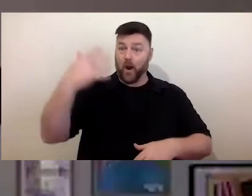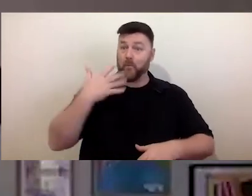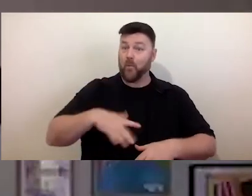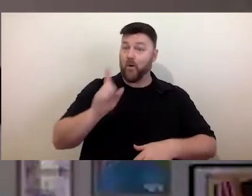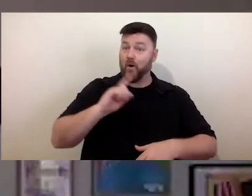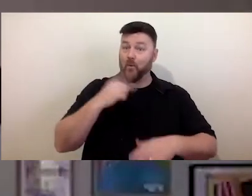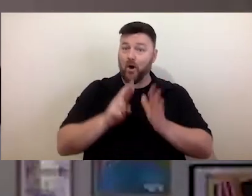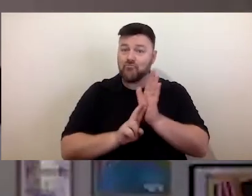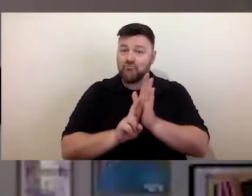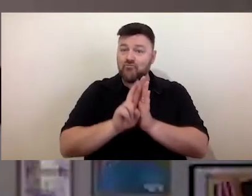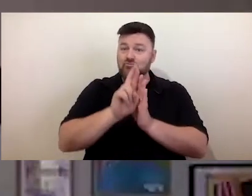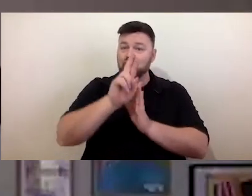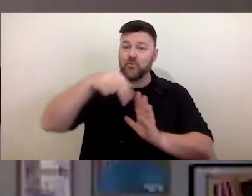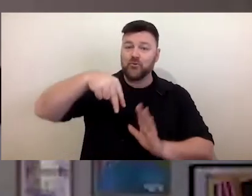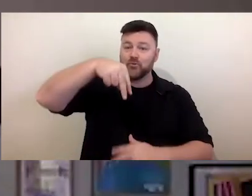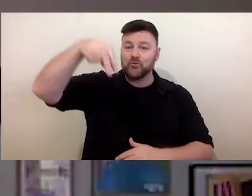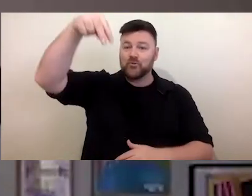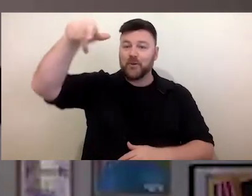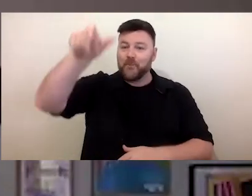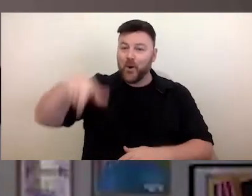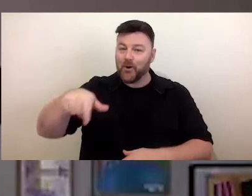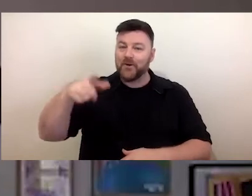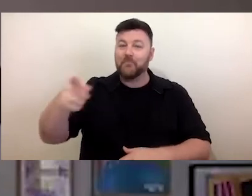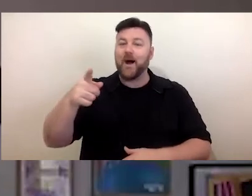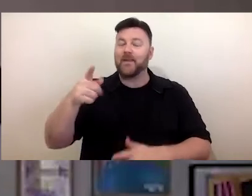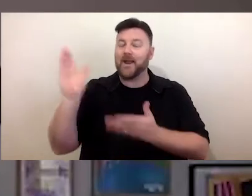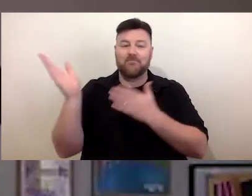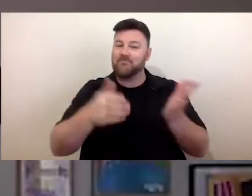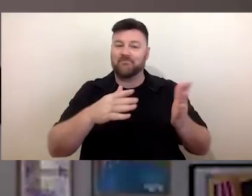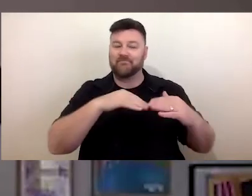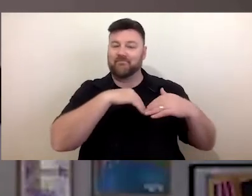but instead fell in love with arts administration - lucky us! He's now